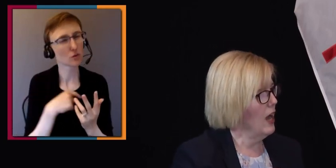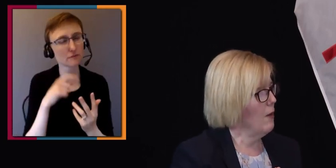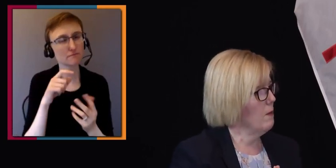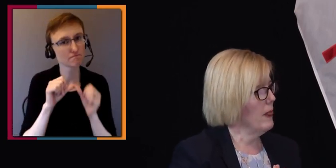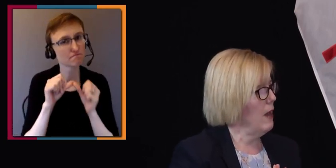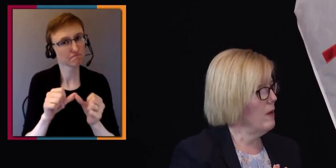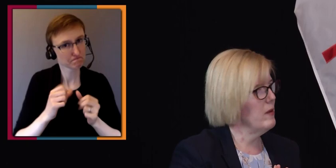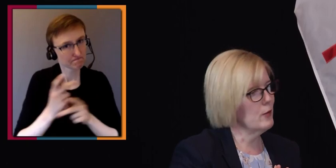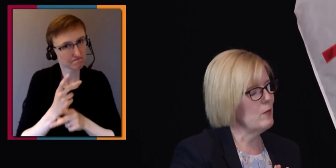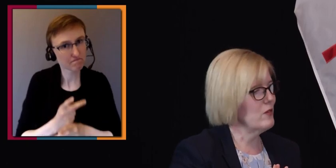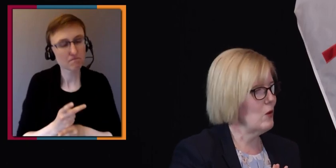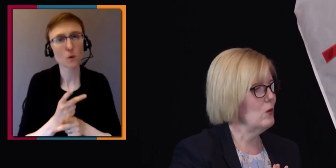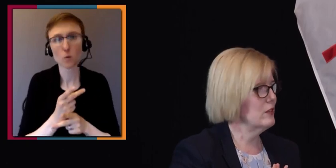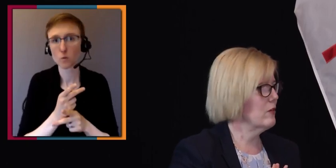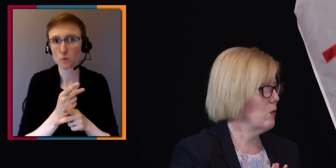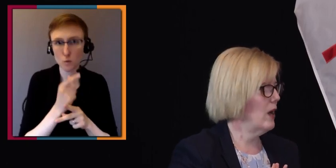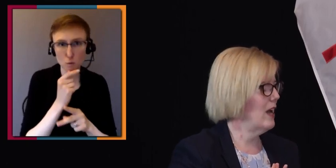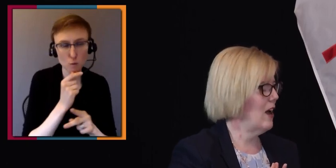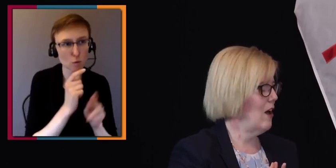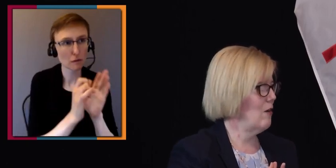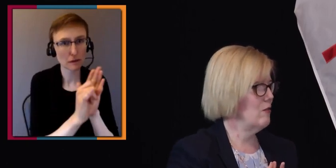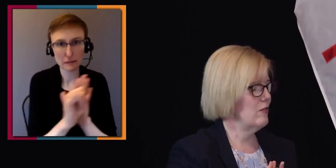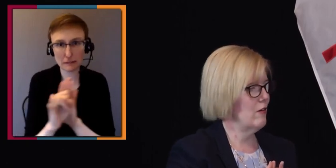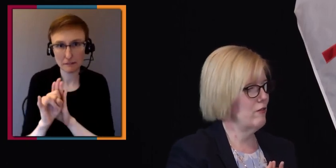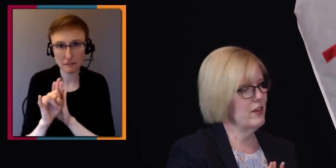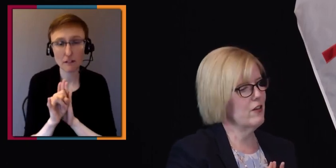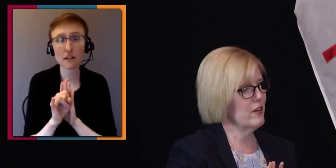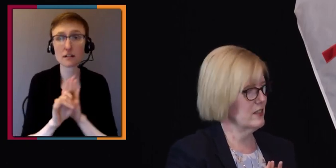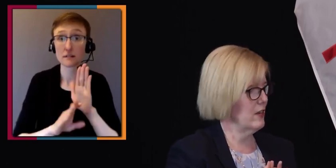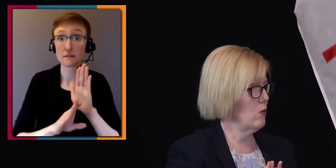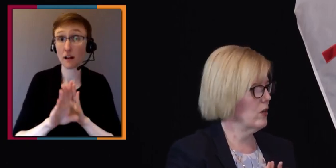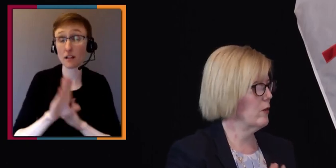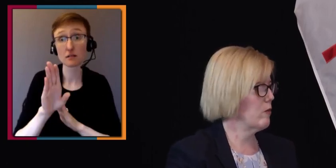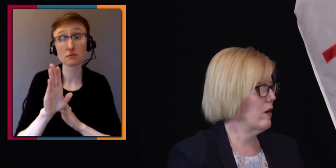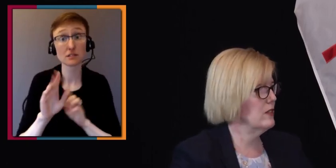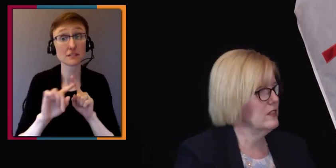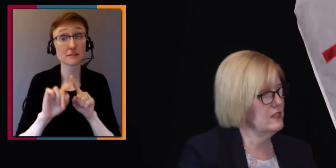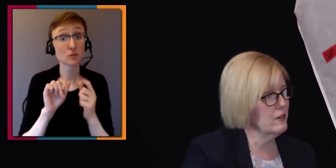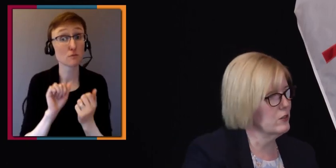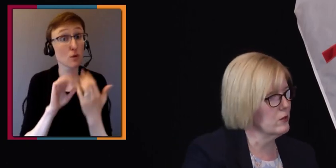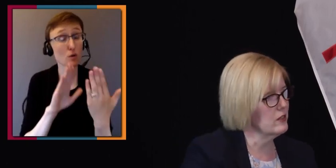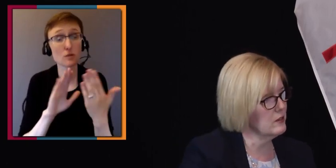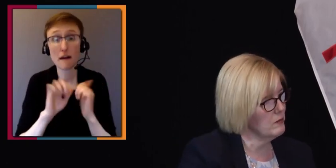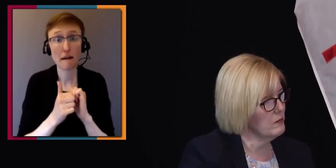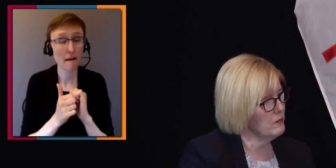And maybe come up with a whole different way of figuring this out, working with provinces and territories.